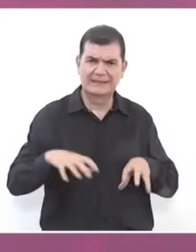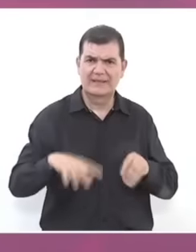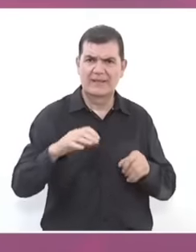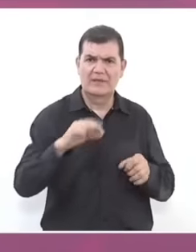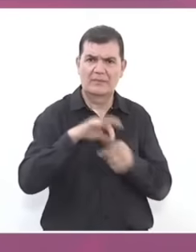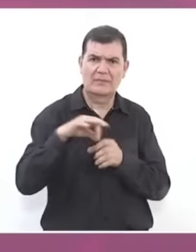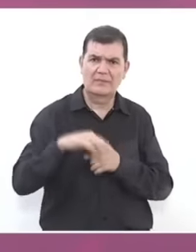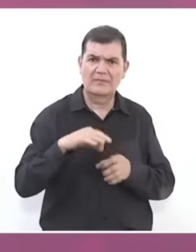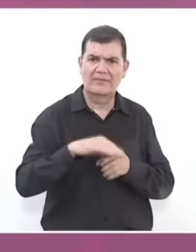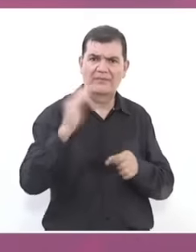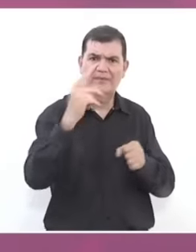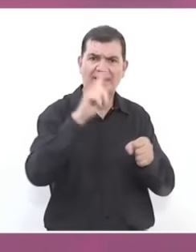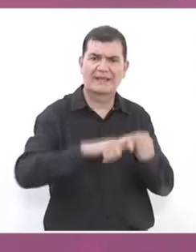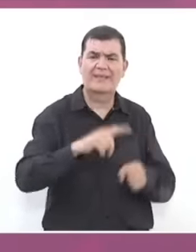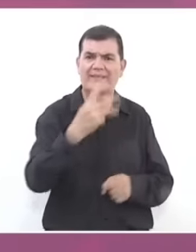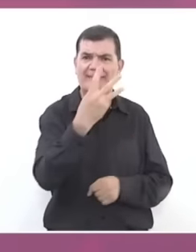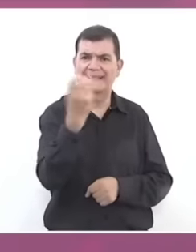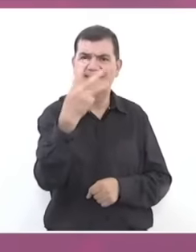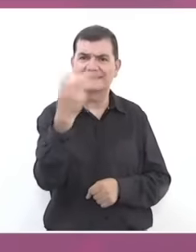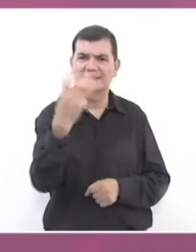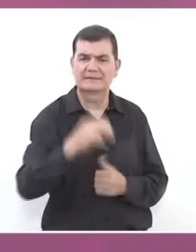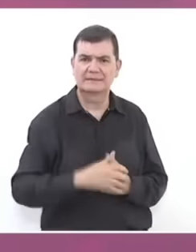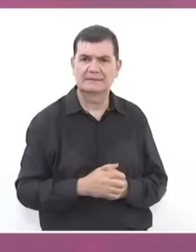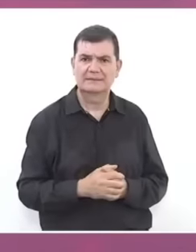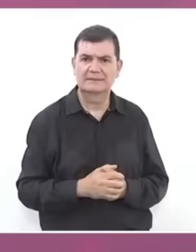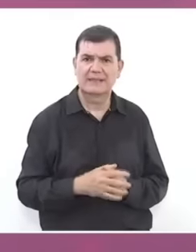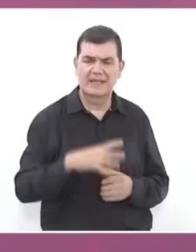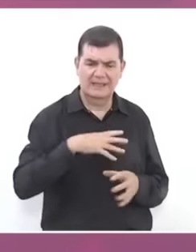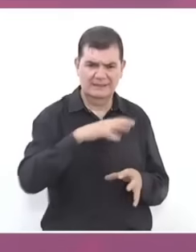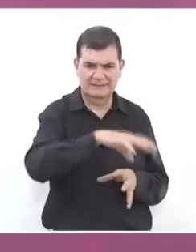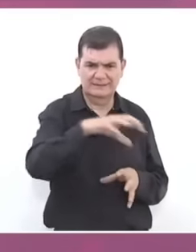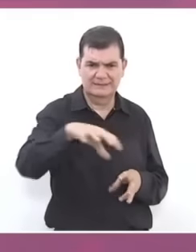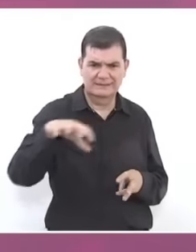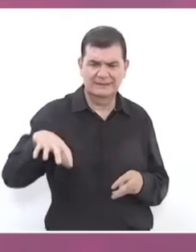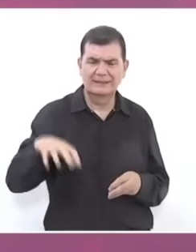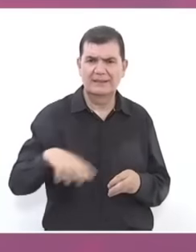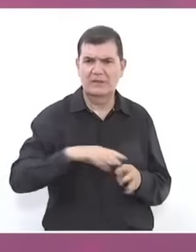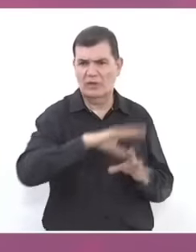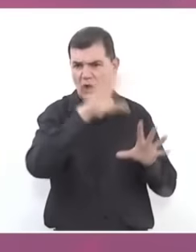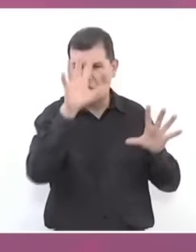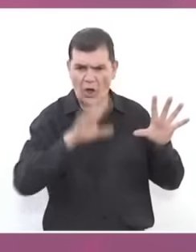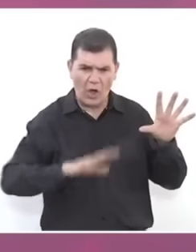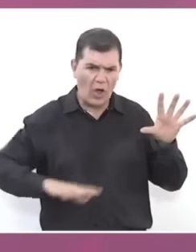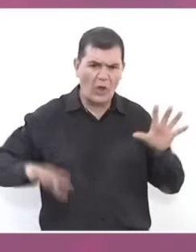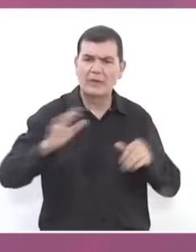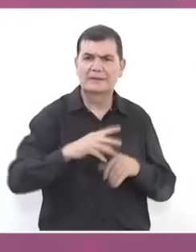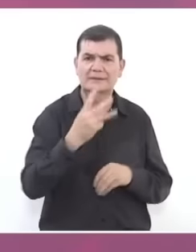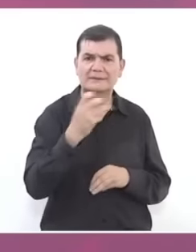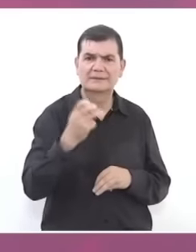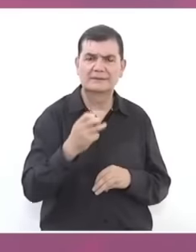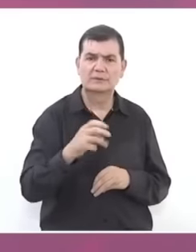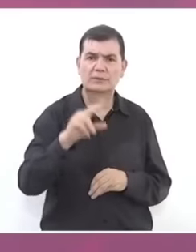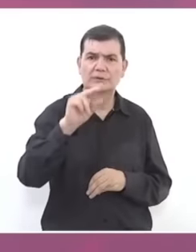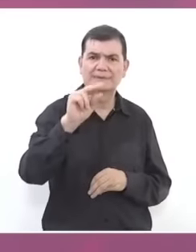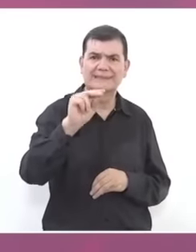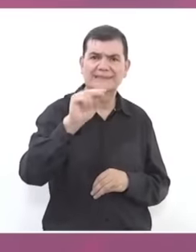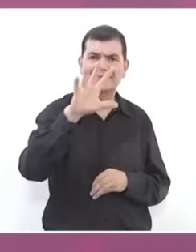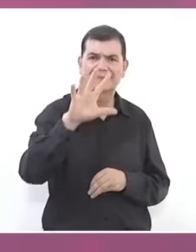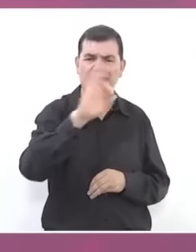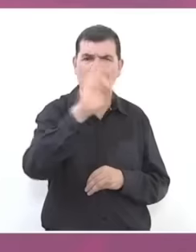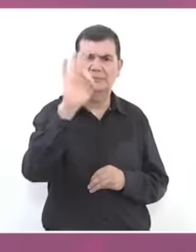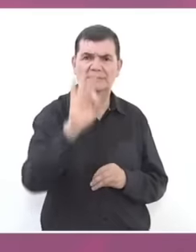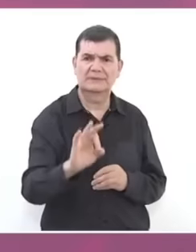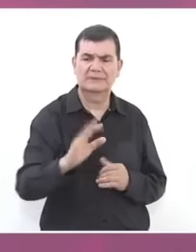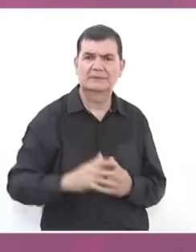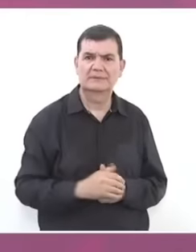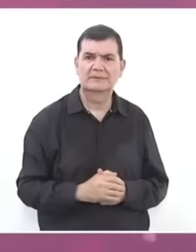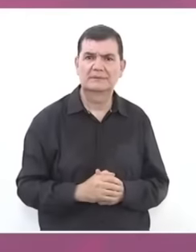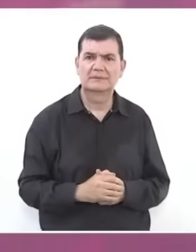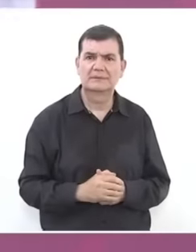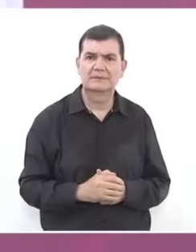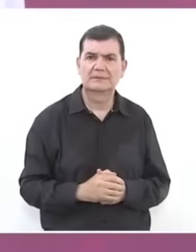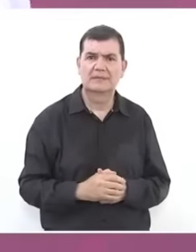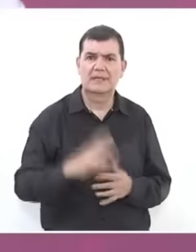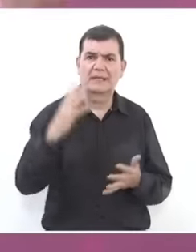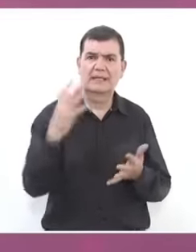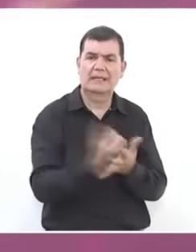300 federal electoral districts throughout the country and 85 so this